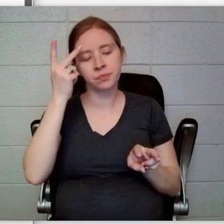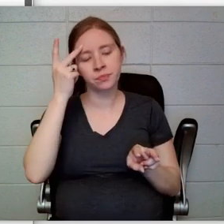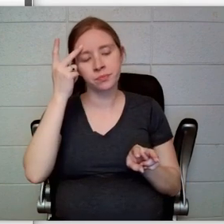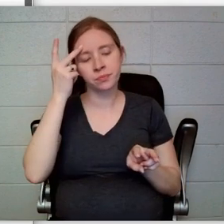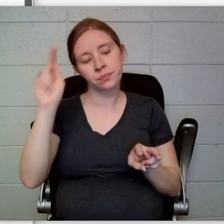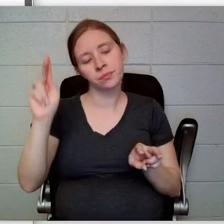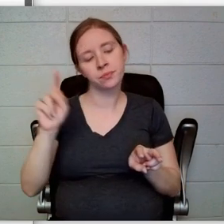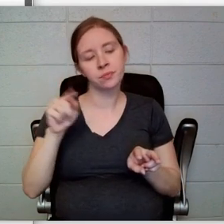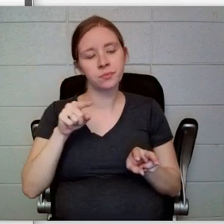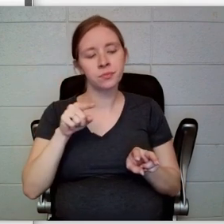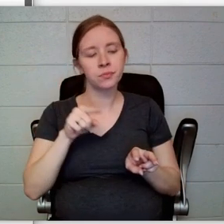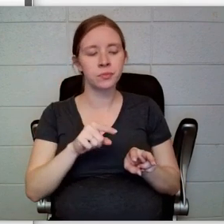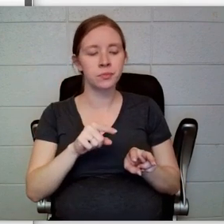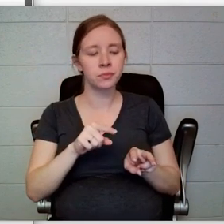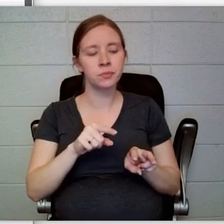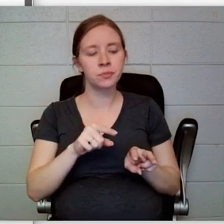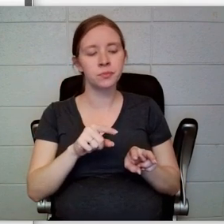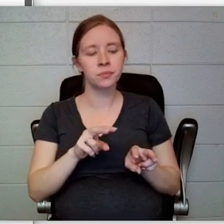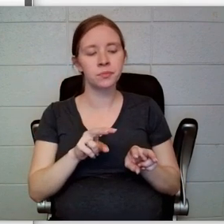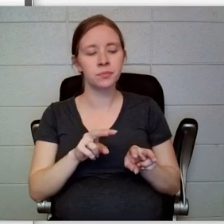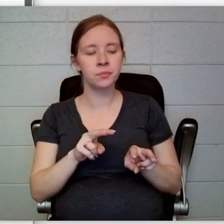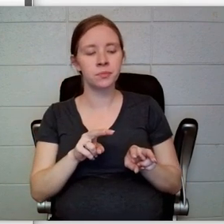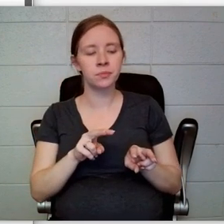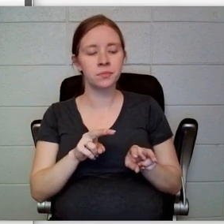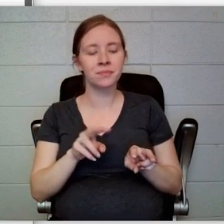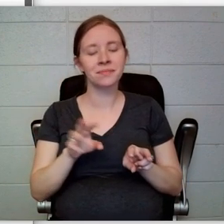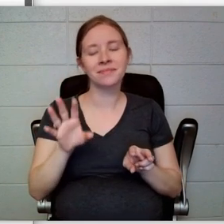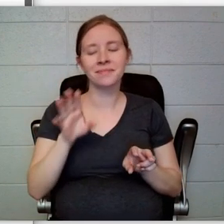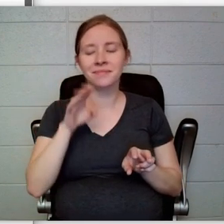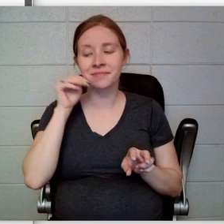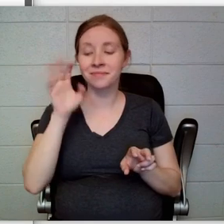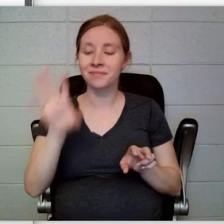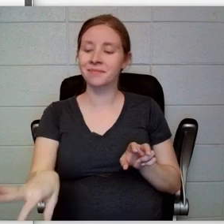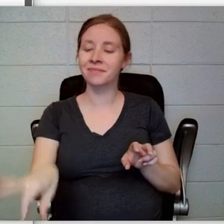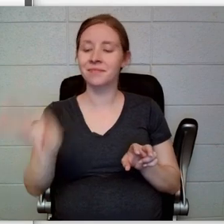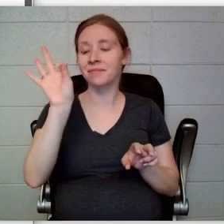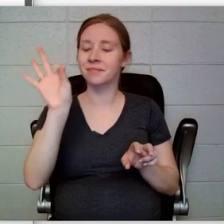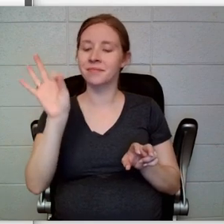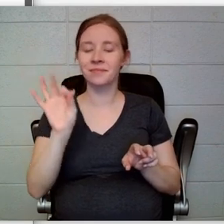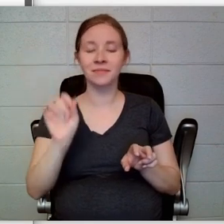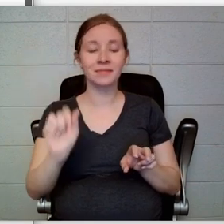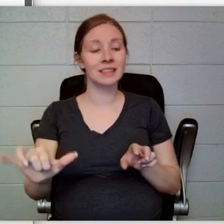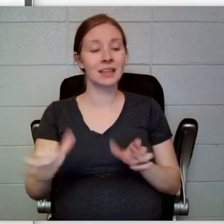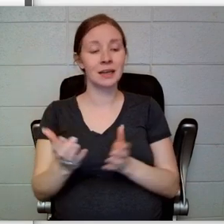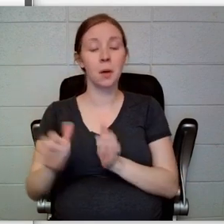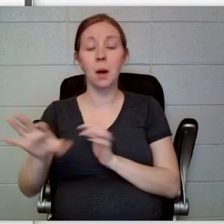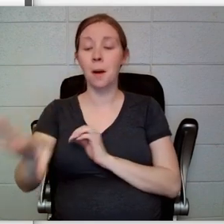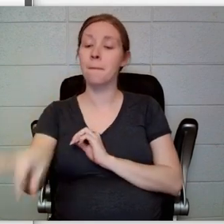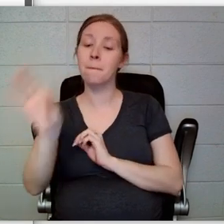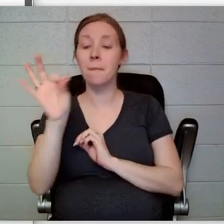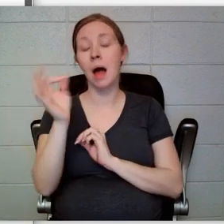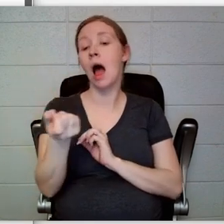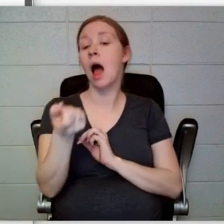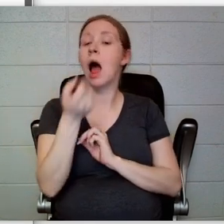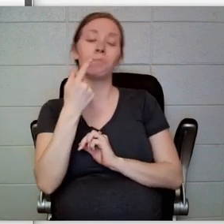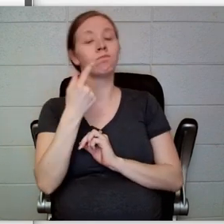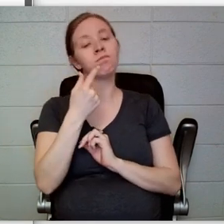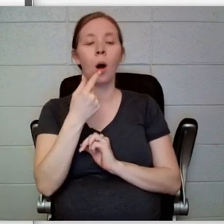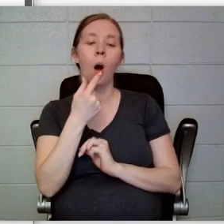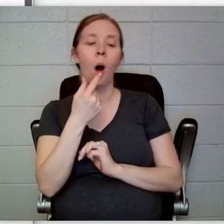and plucked a berry out of Sunny’s bowl. Looking at each of the three youngsters, he popped it into his mouth and ate it.